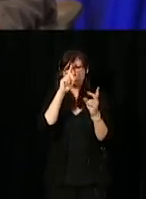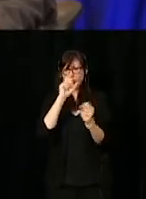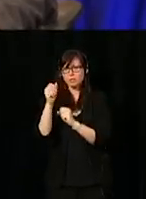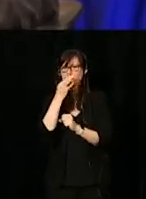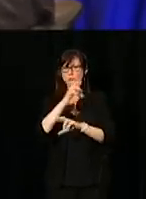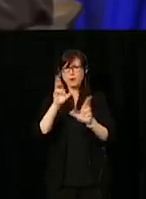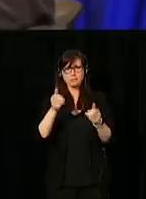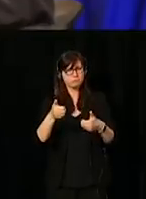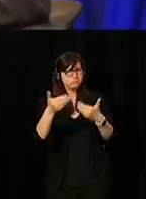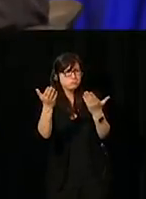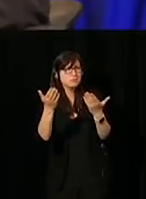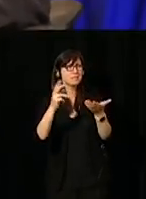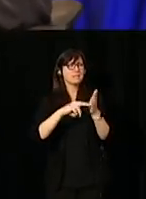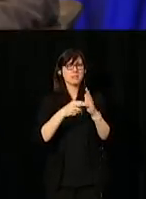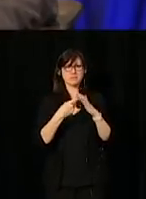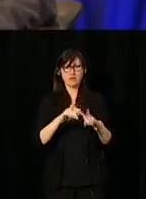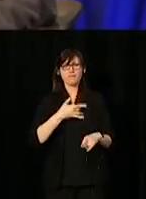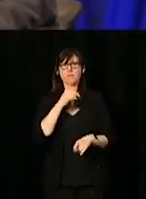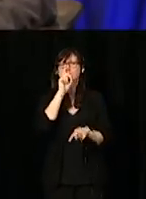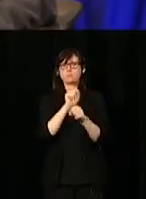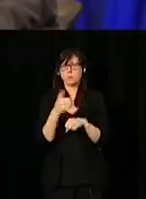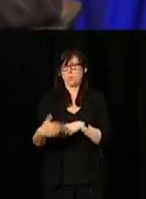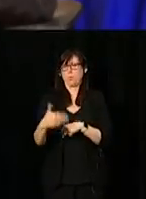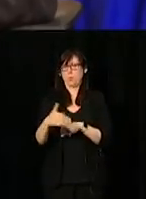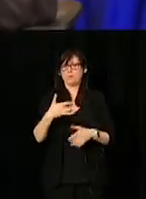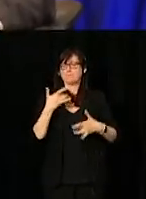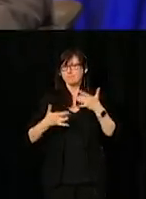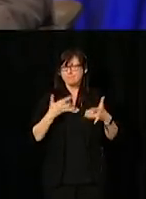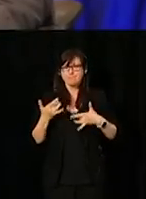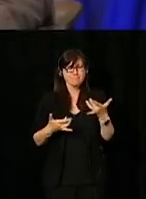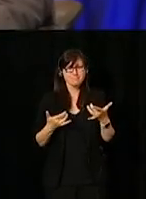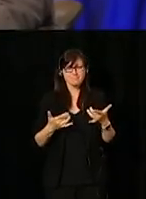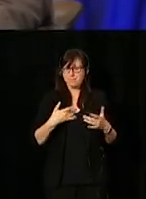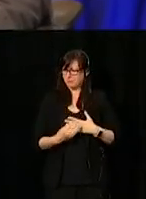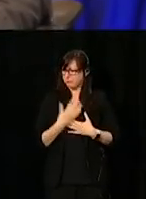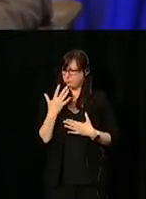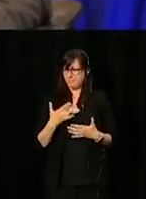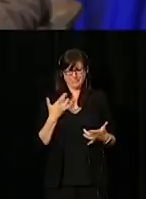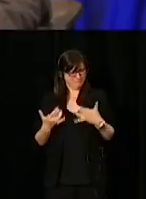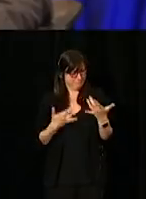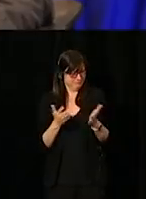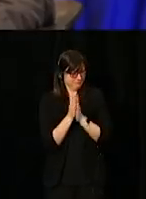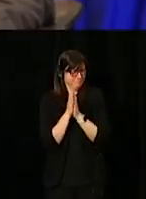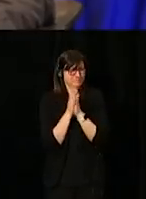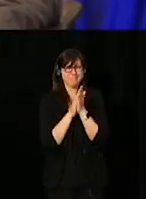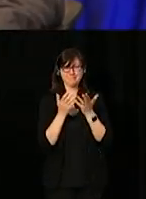and so it's starting to feel very real, and I'm just filled with excitement. I hope you feel it too.